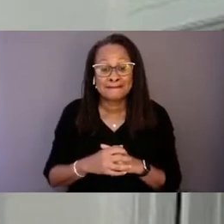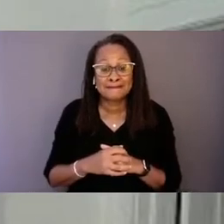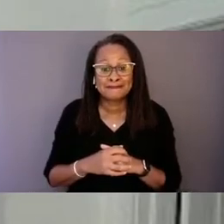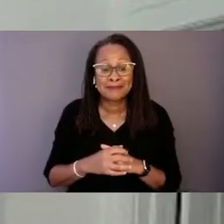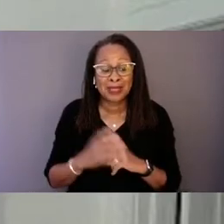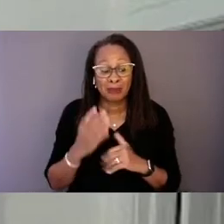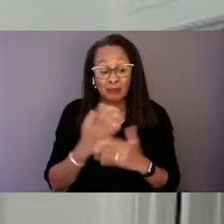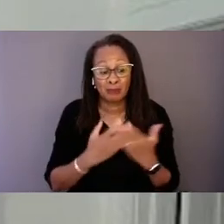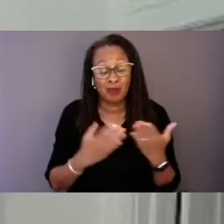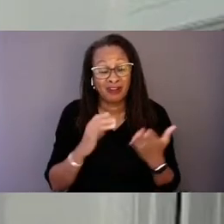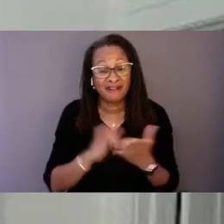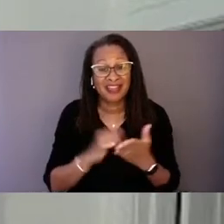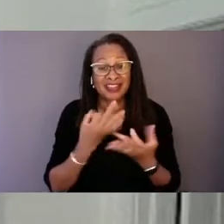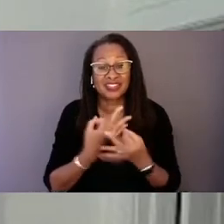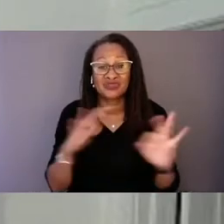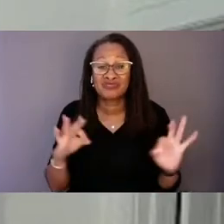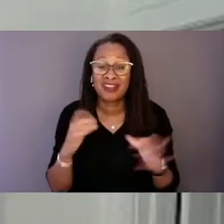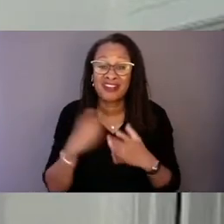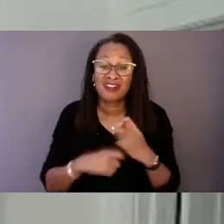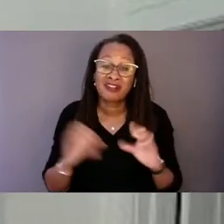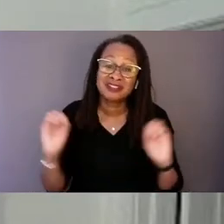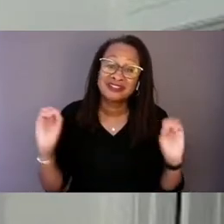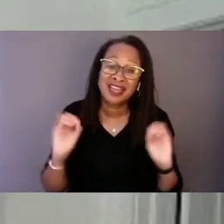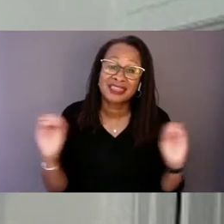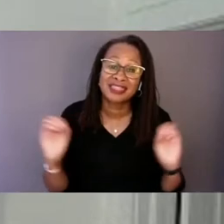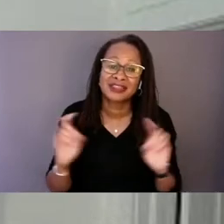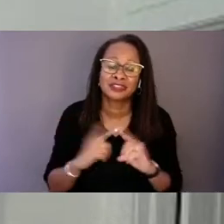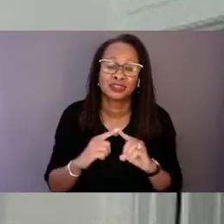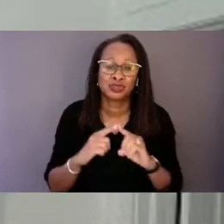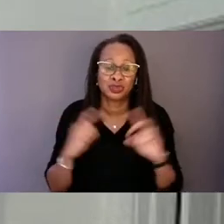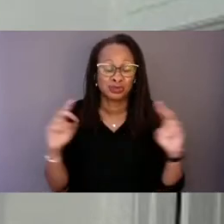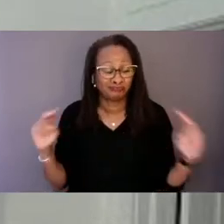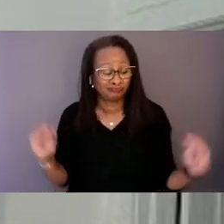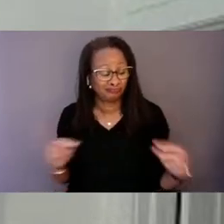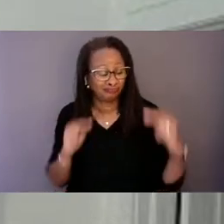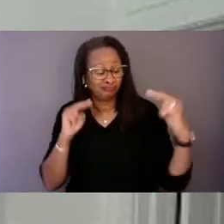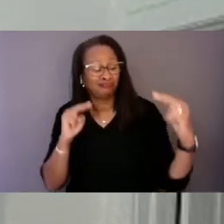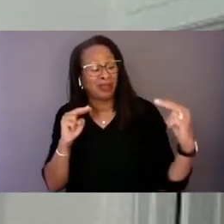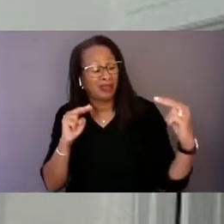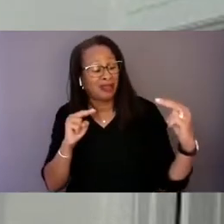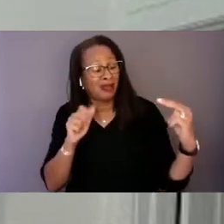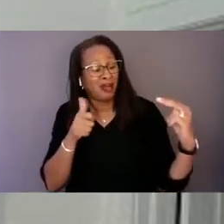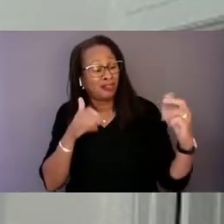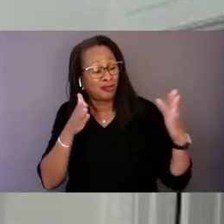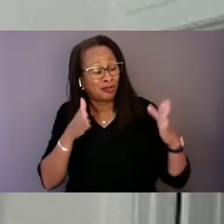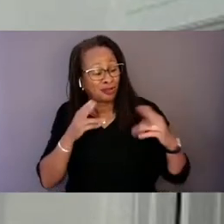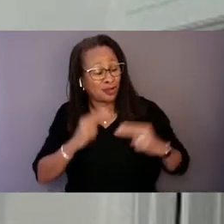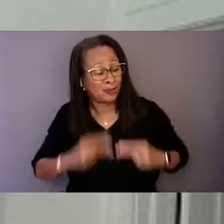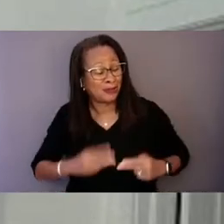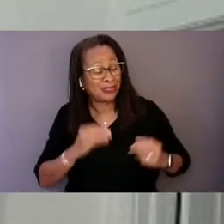It costs nothing to treat our fellow human beings with dignity.